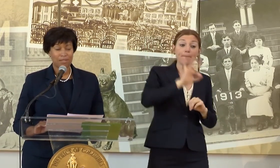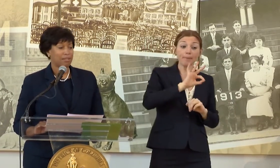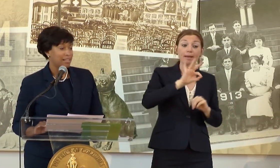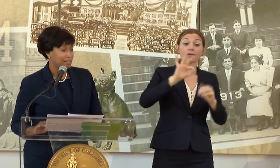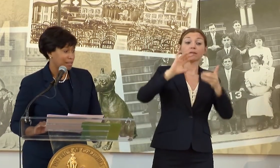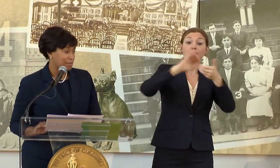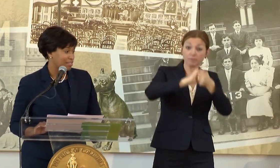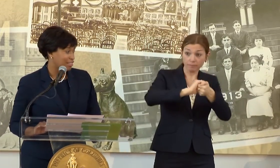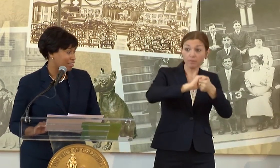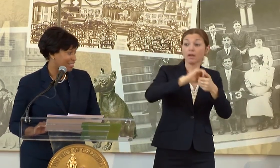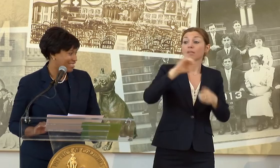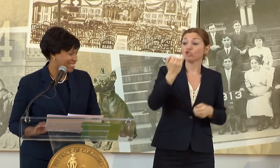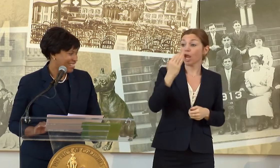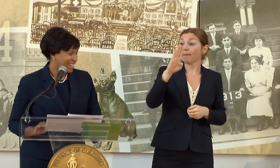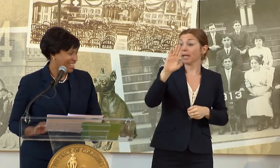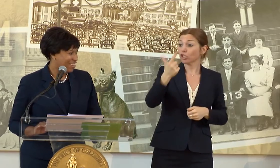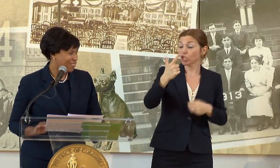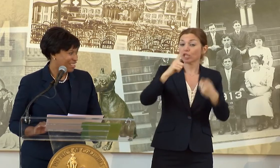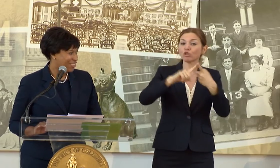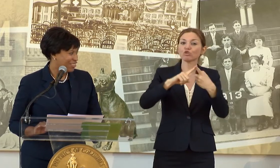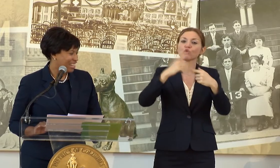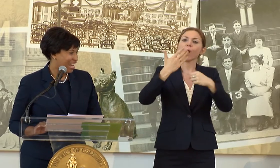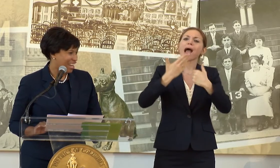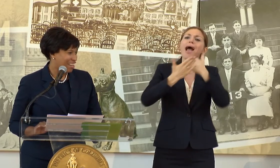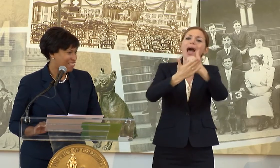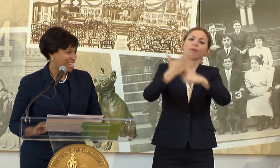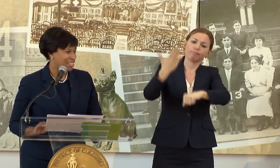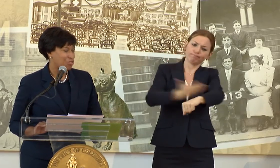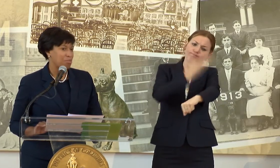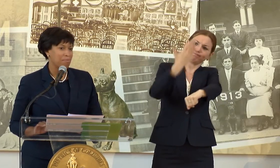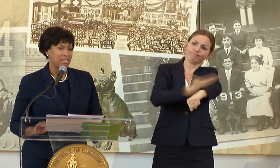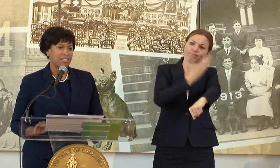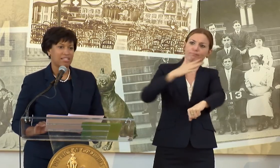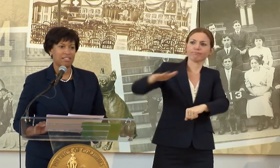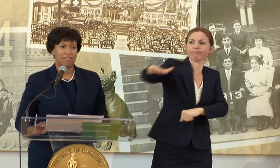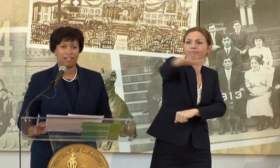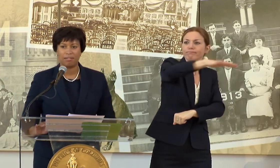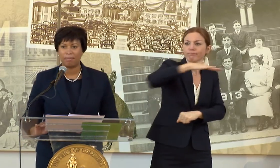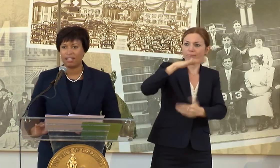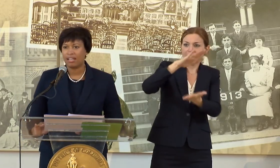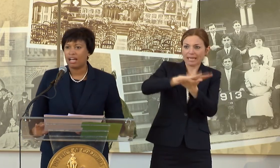THAT'S WHEN I KNEW THEY WERE SERIOUS. AND WE ARE GOING TO HAVE A TREMENDOUS DEVELOPMENT